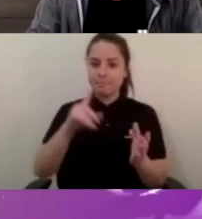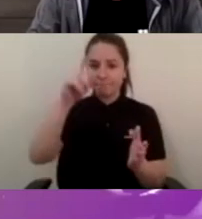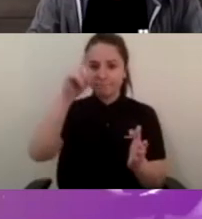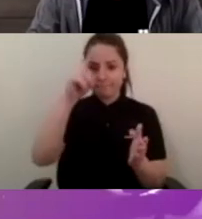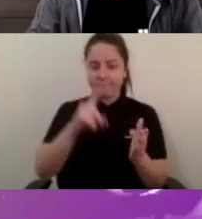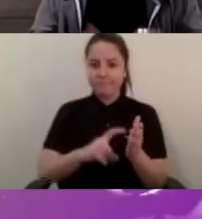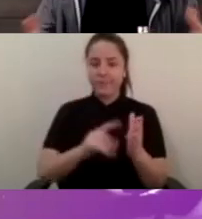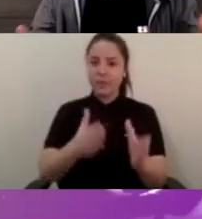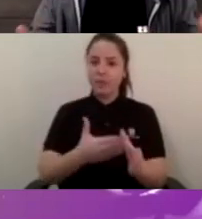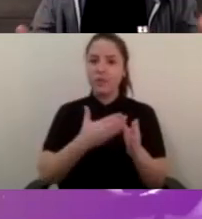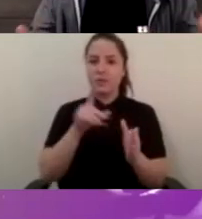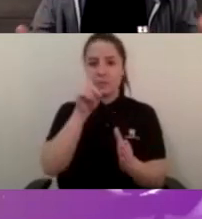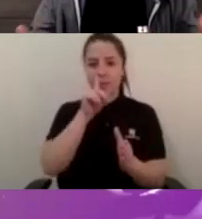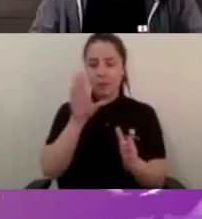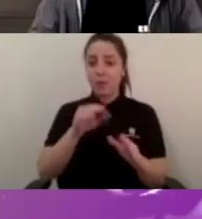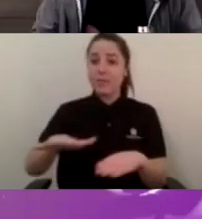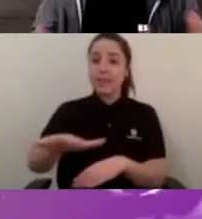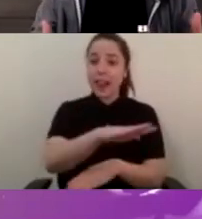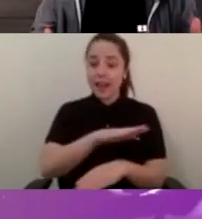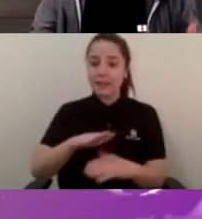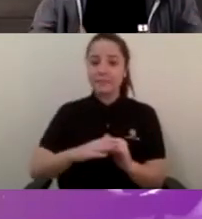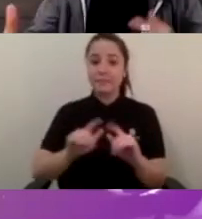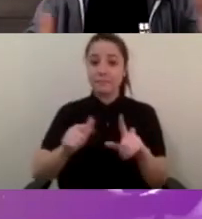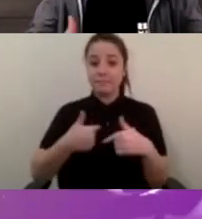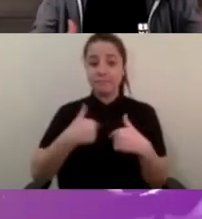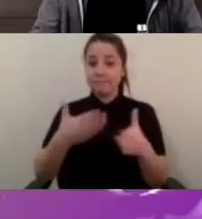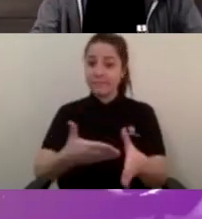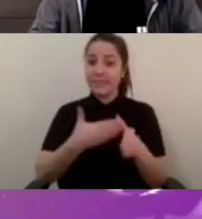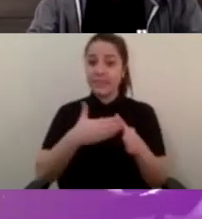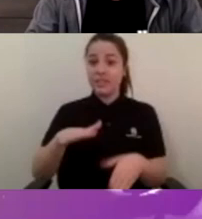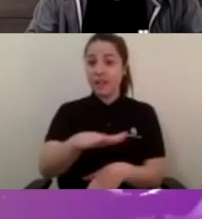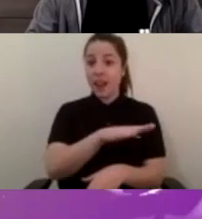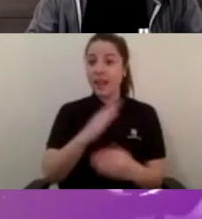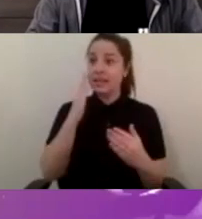We are each on indigenous land no matter what country we're from but